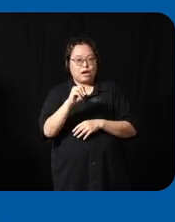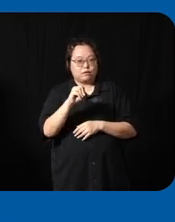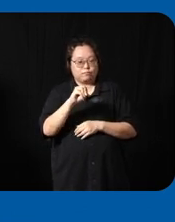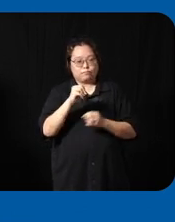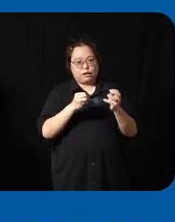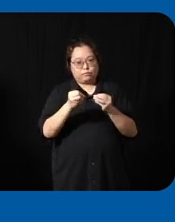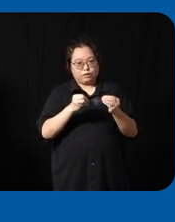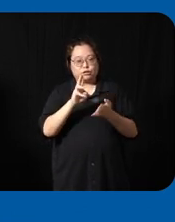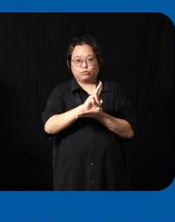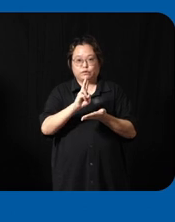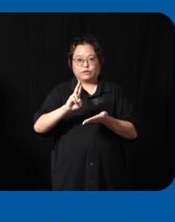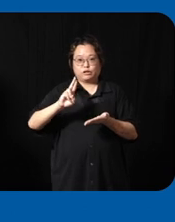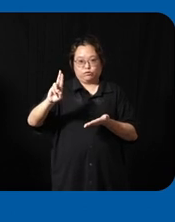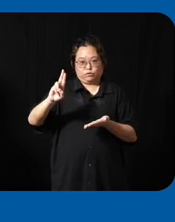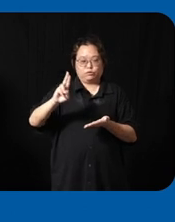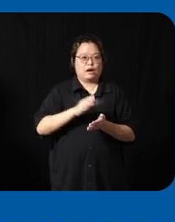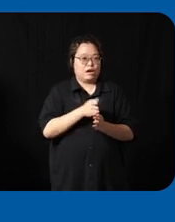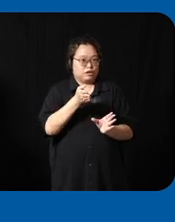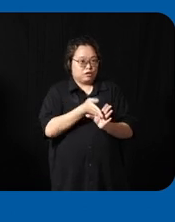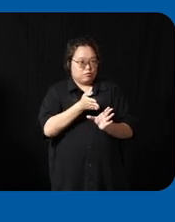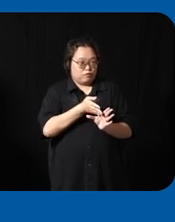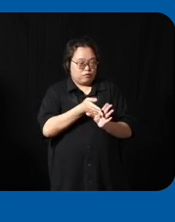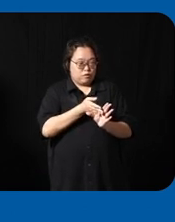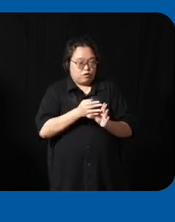should show that there's increased psychological emotional well-being for a person with